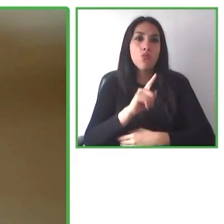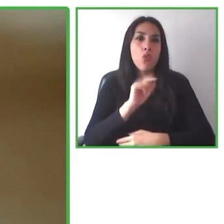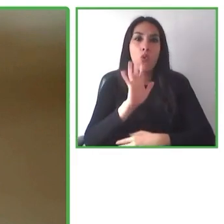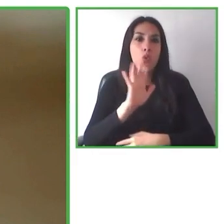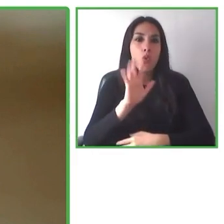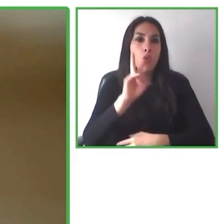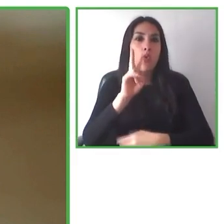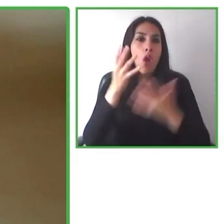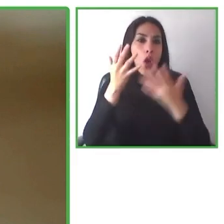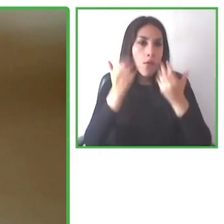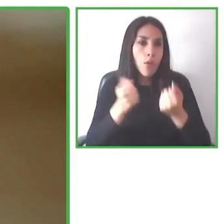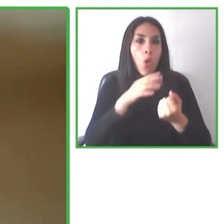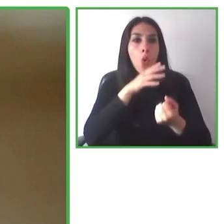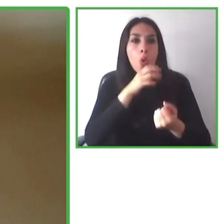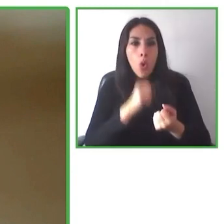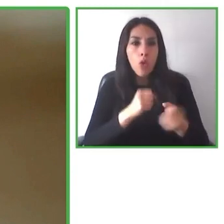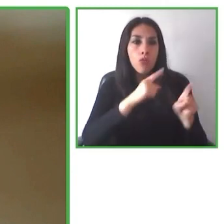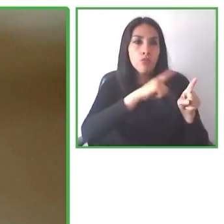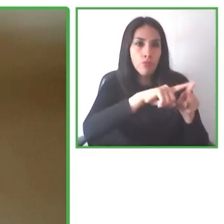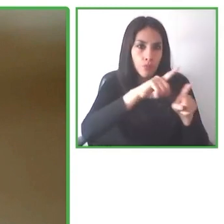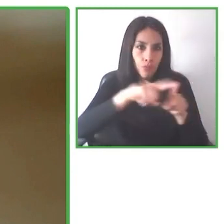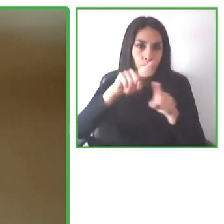and reality of people with disabilities in terms of tourism.